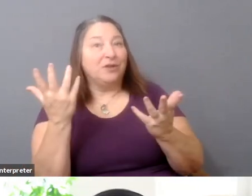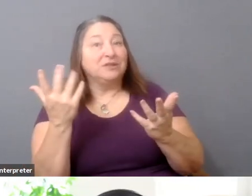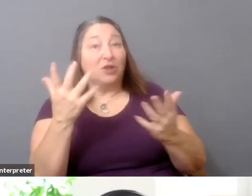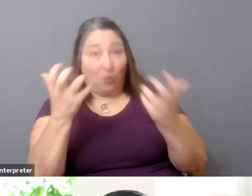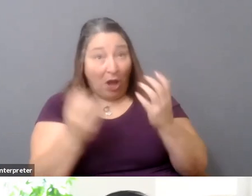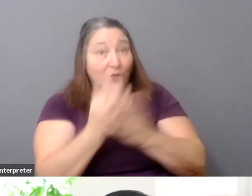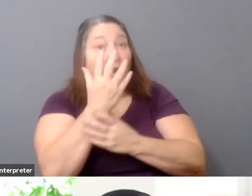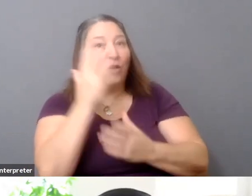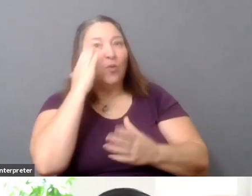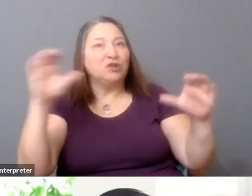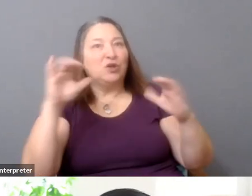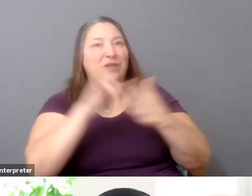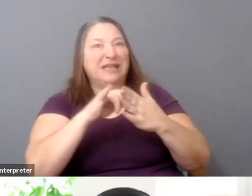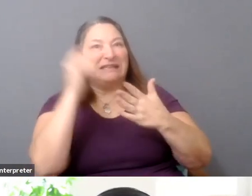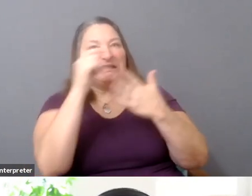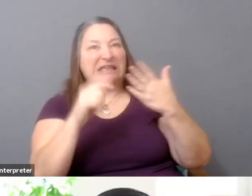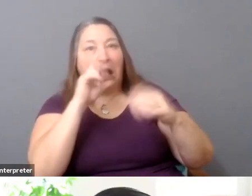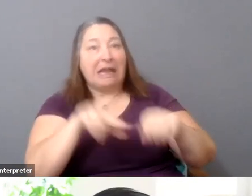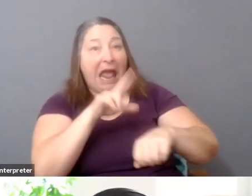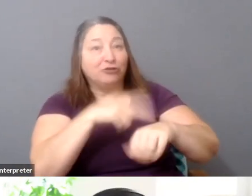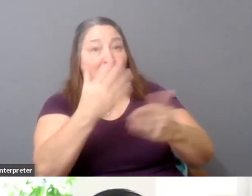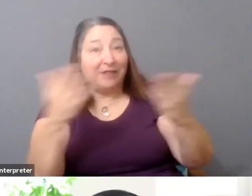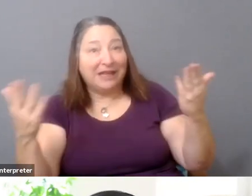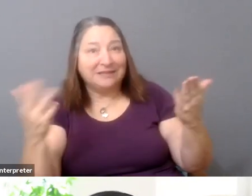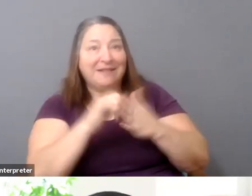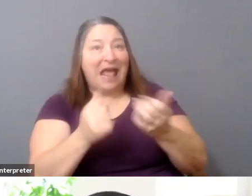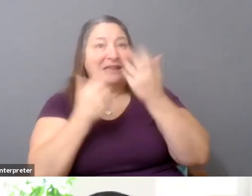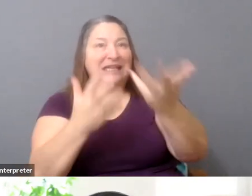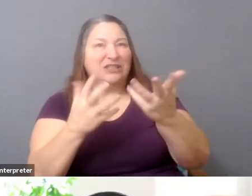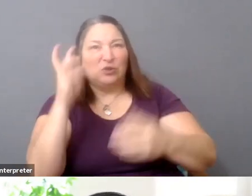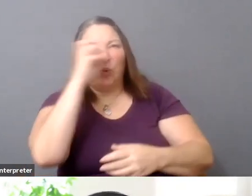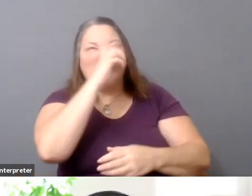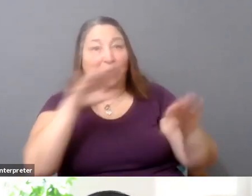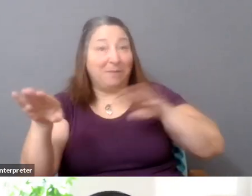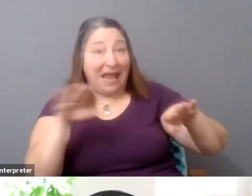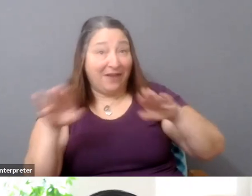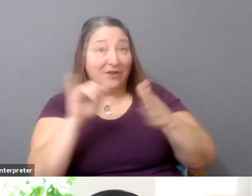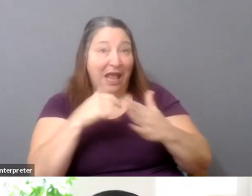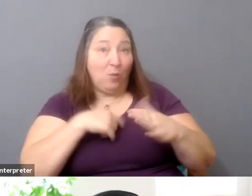and that leads to all of this kind of weird behavior that we have. So at some point--